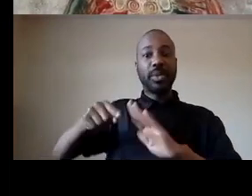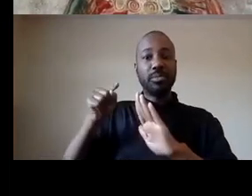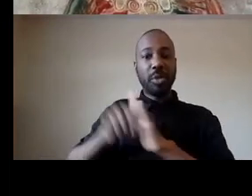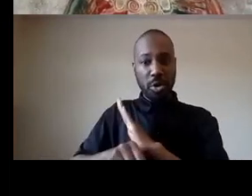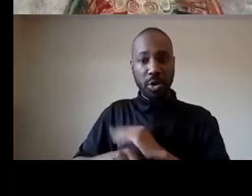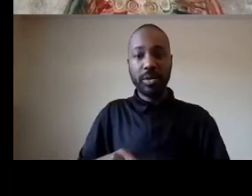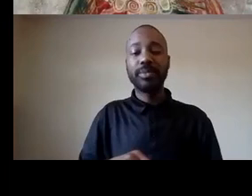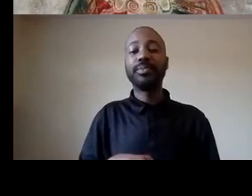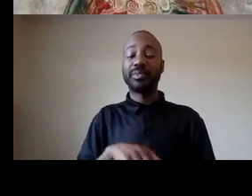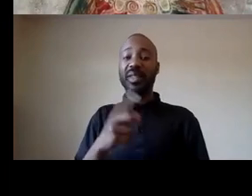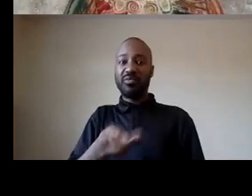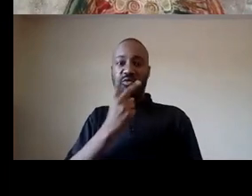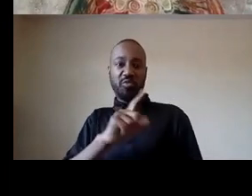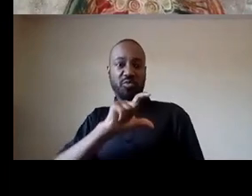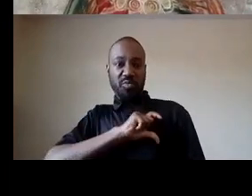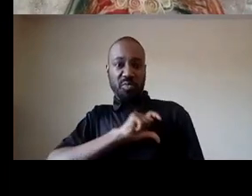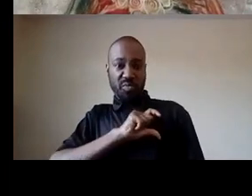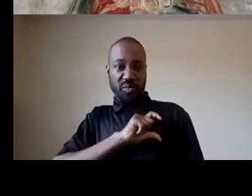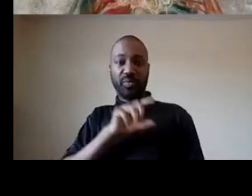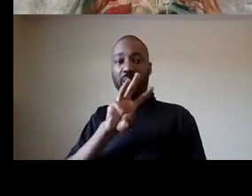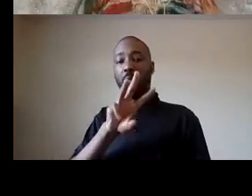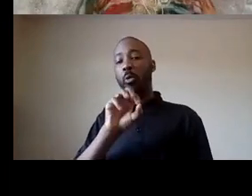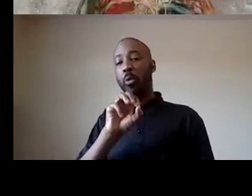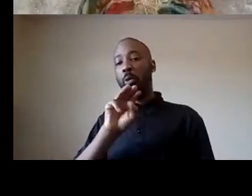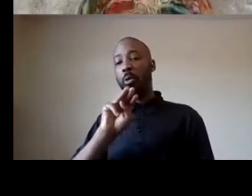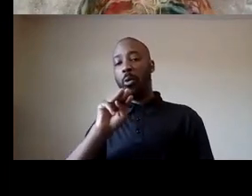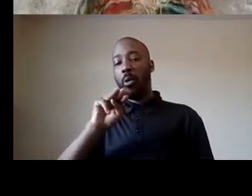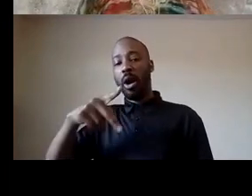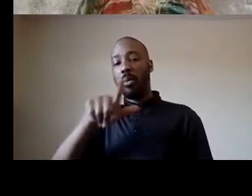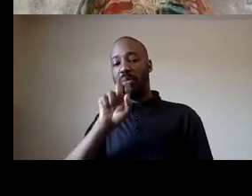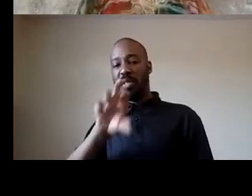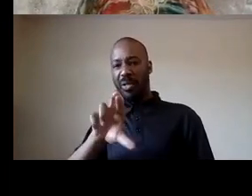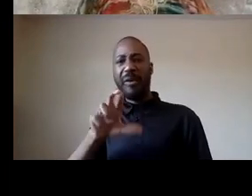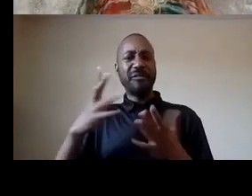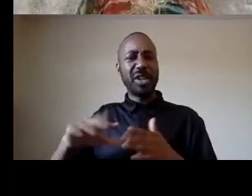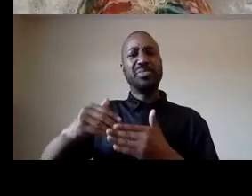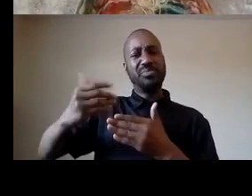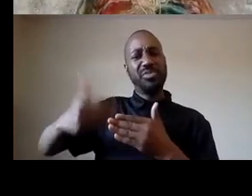antonio villegas wampler who had lots of complaints against him already